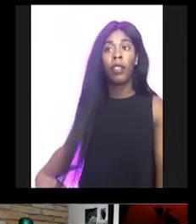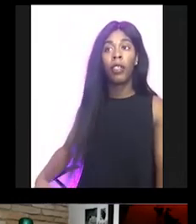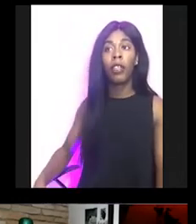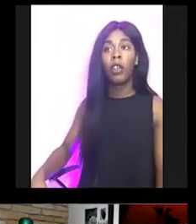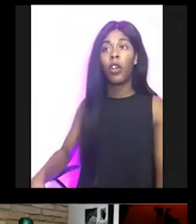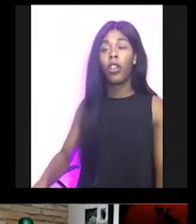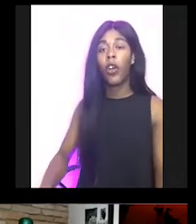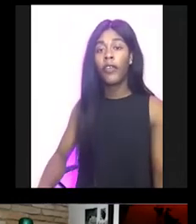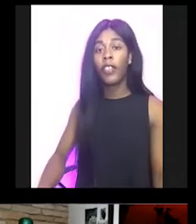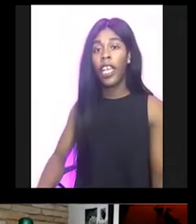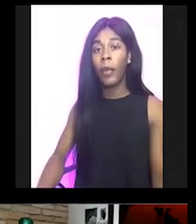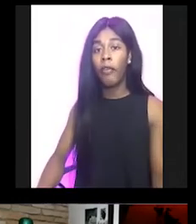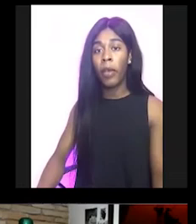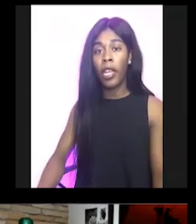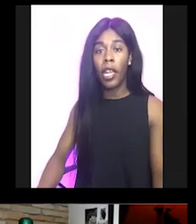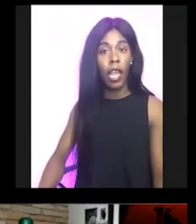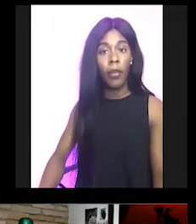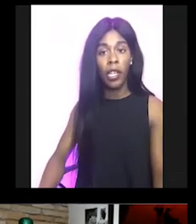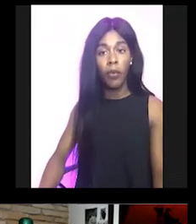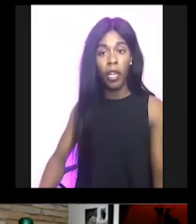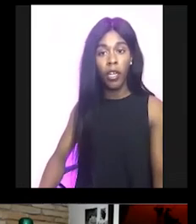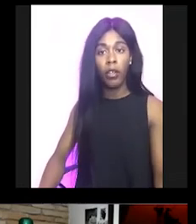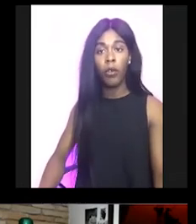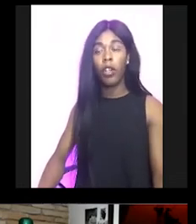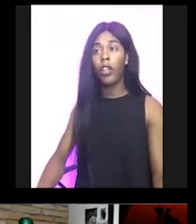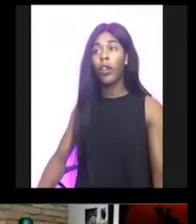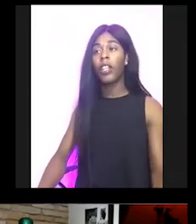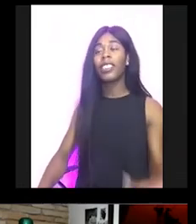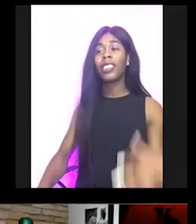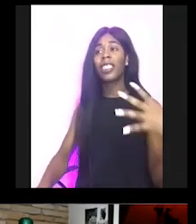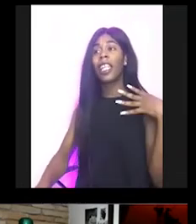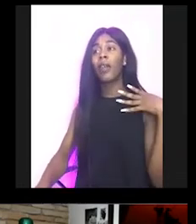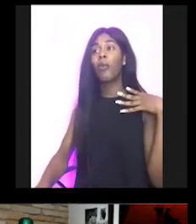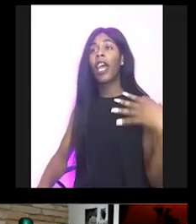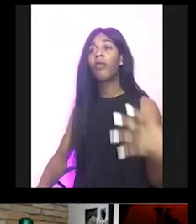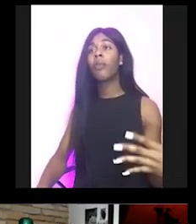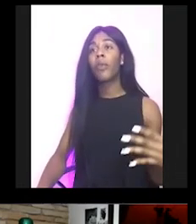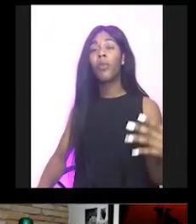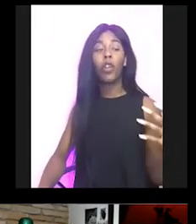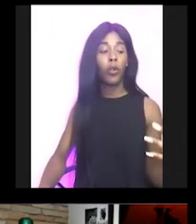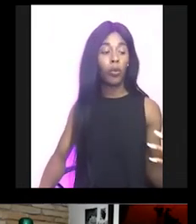Or you don't have to name everybody that happened at work or you know. It's like we have to be more,